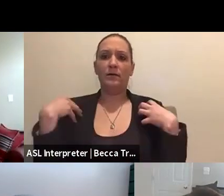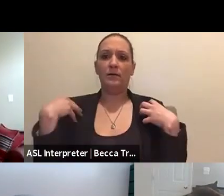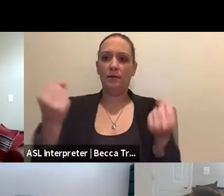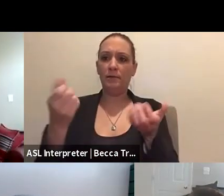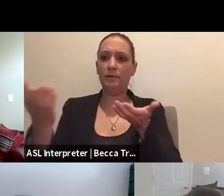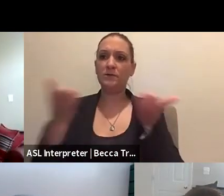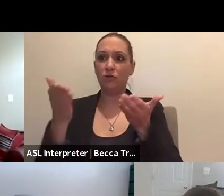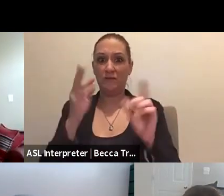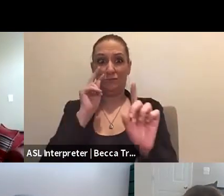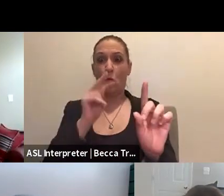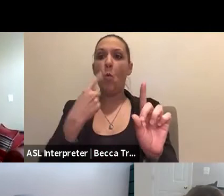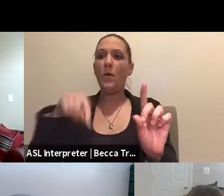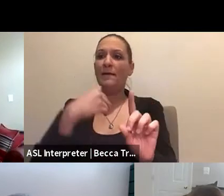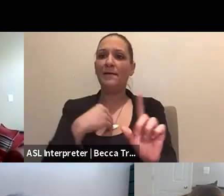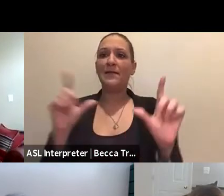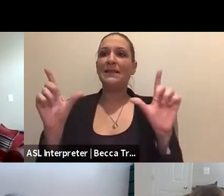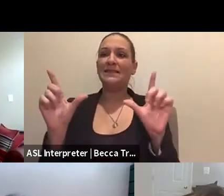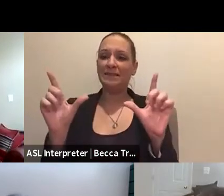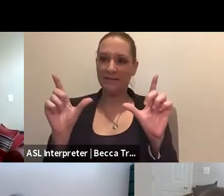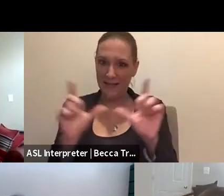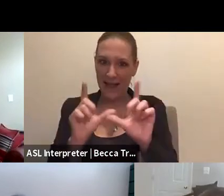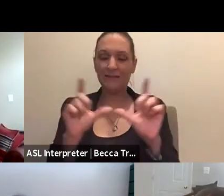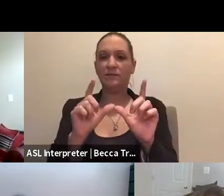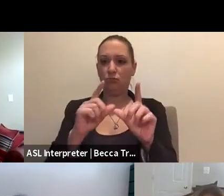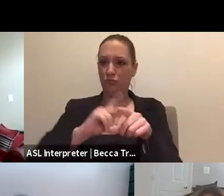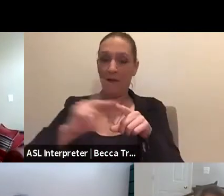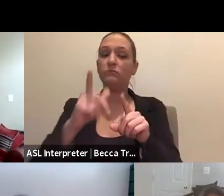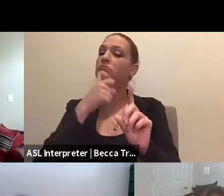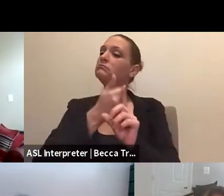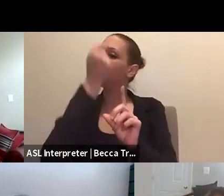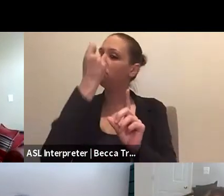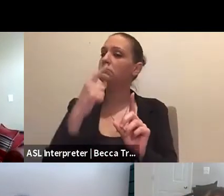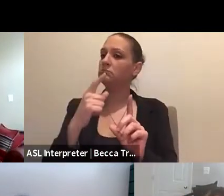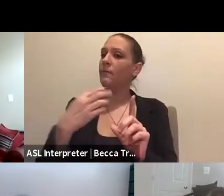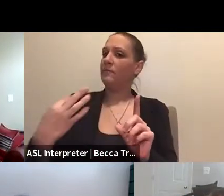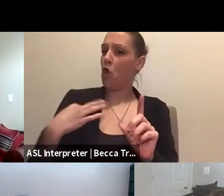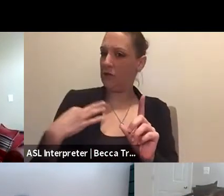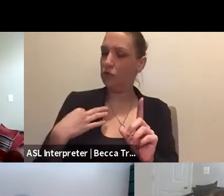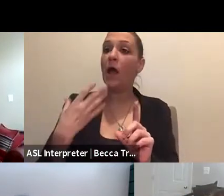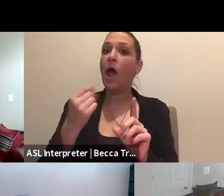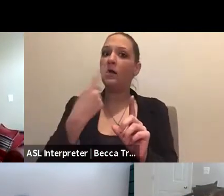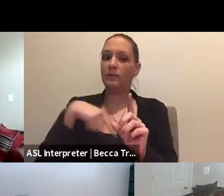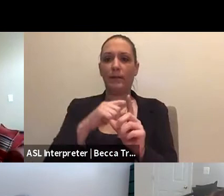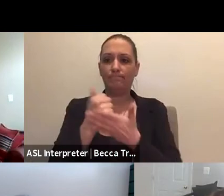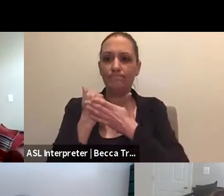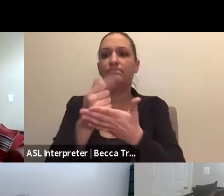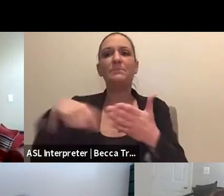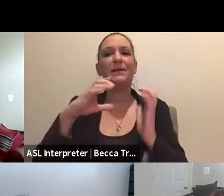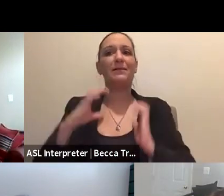We have licensed healthcare professionals who are volunteers and they assist clients to maintain their optimal health.